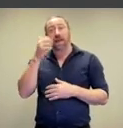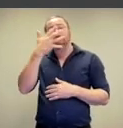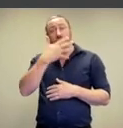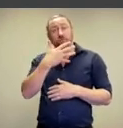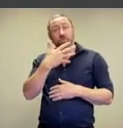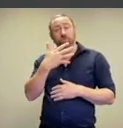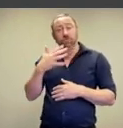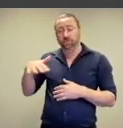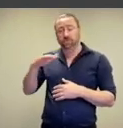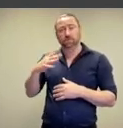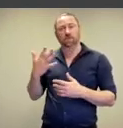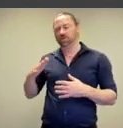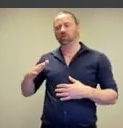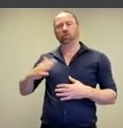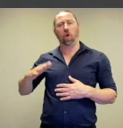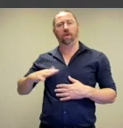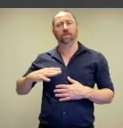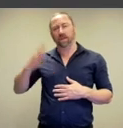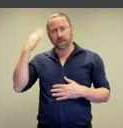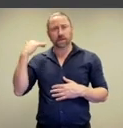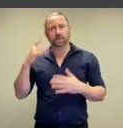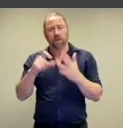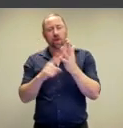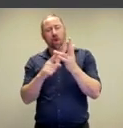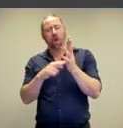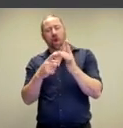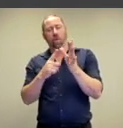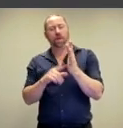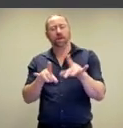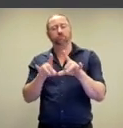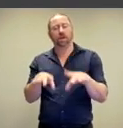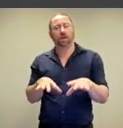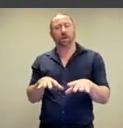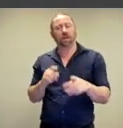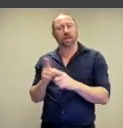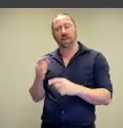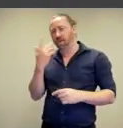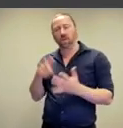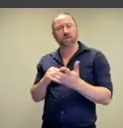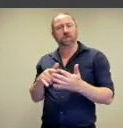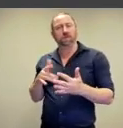used by Indigenous domestic